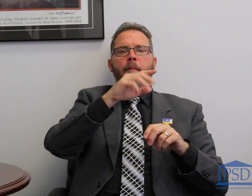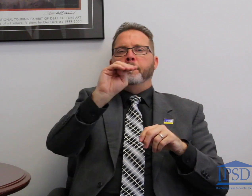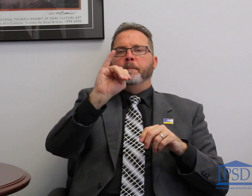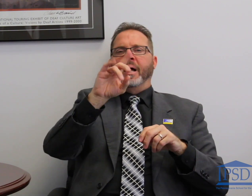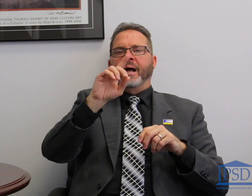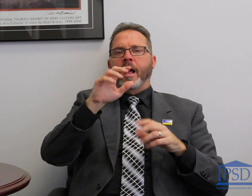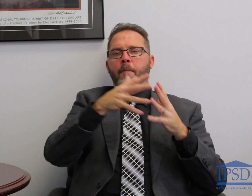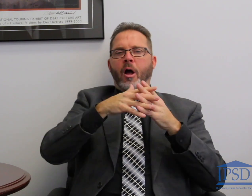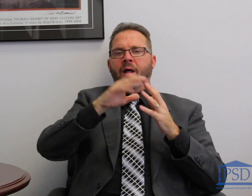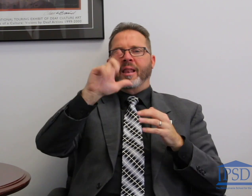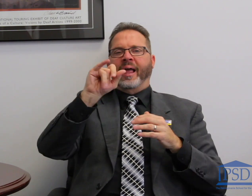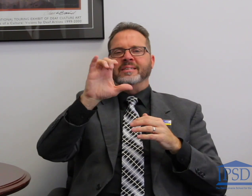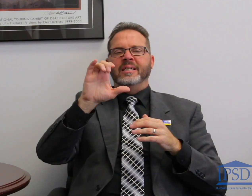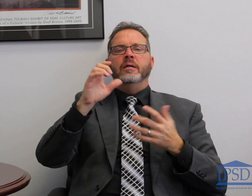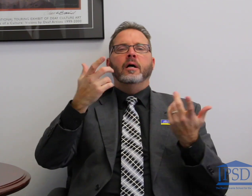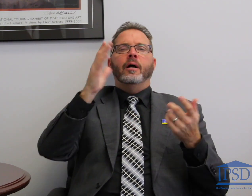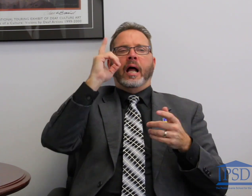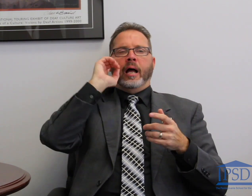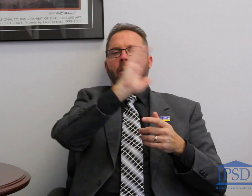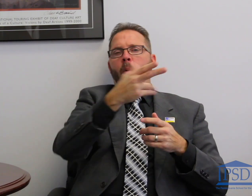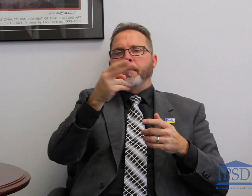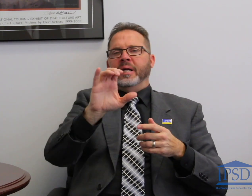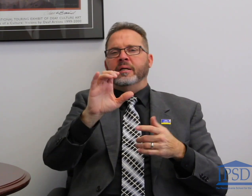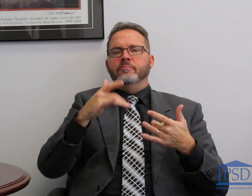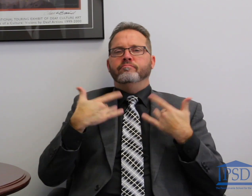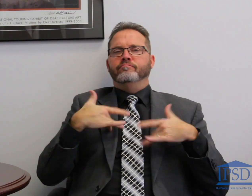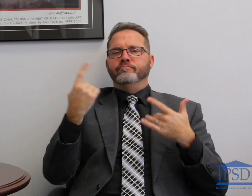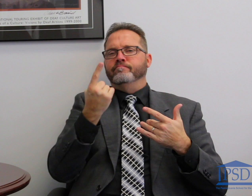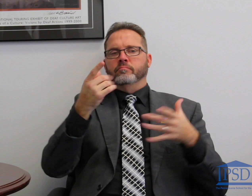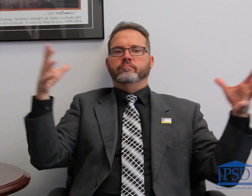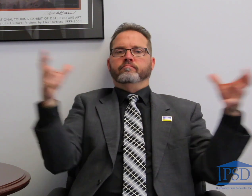Classic tournament. There are also several other events happening as part of their Homecoming